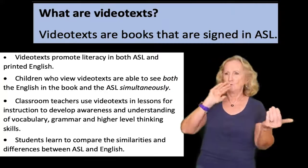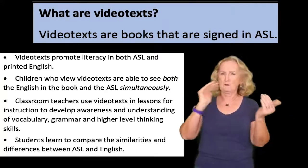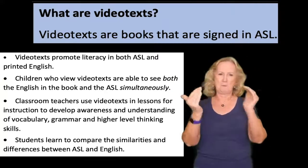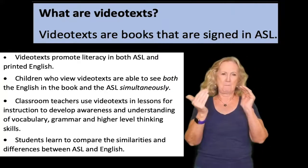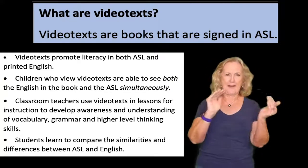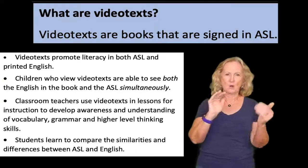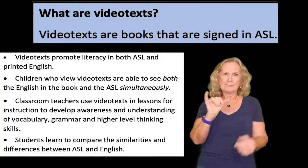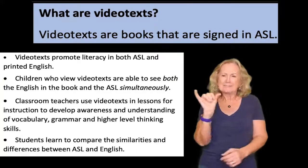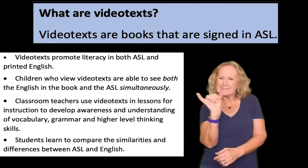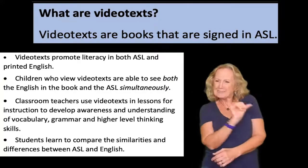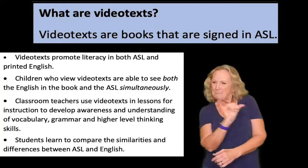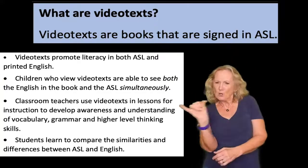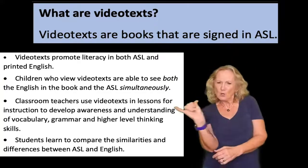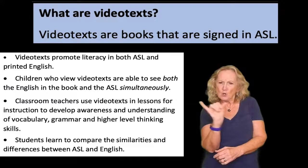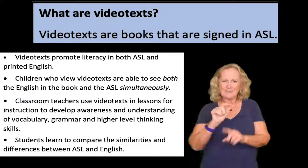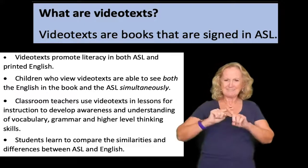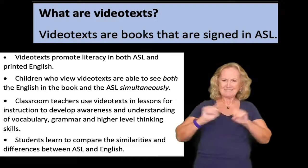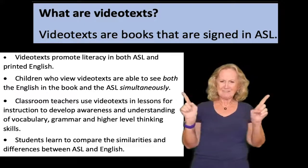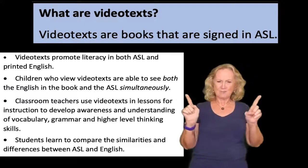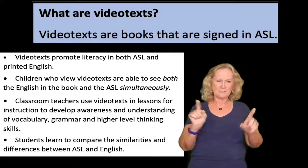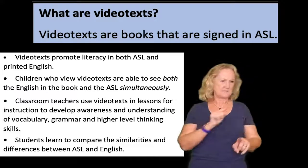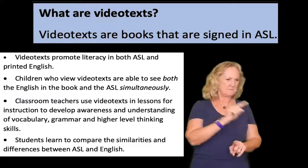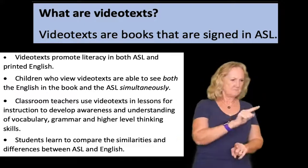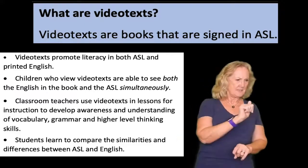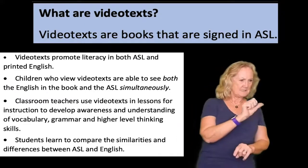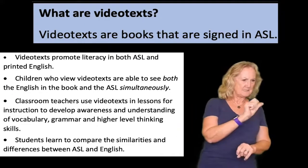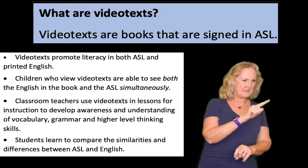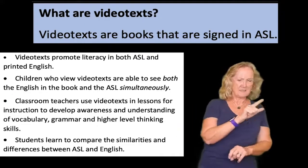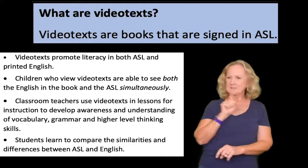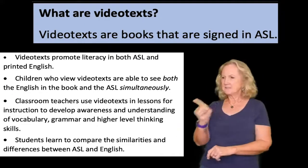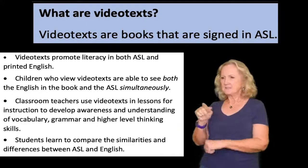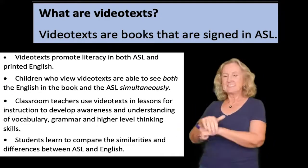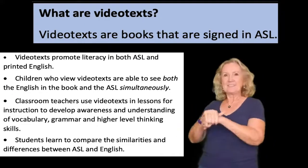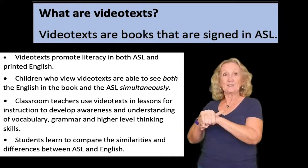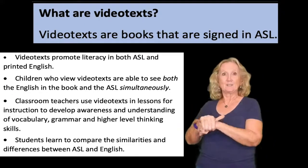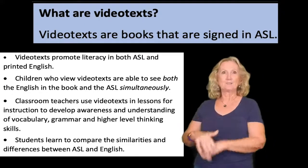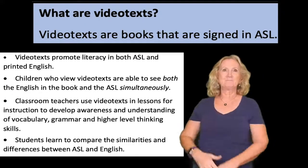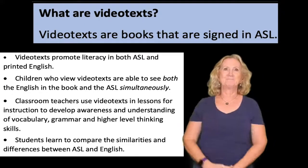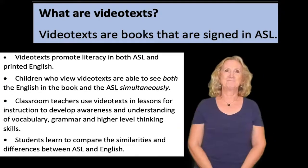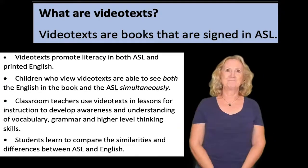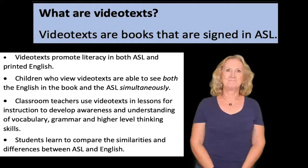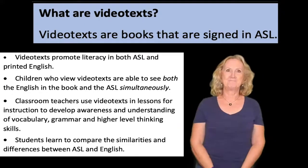similarities and differences between asl and english